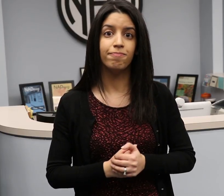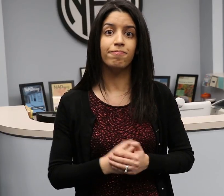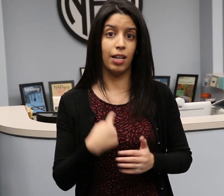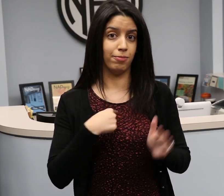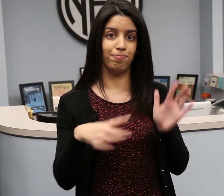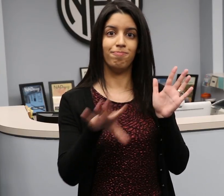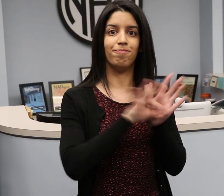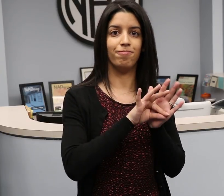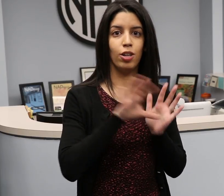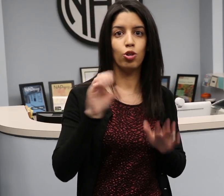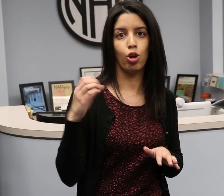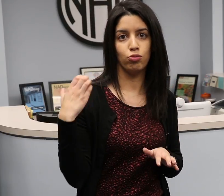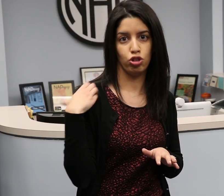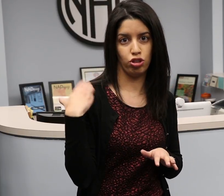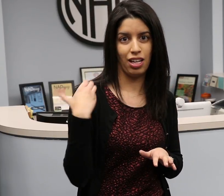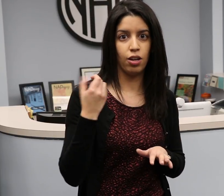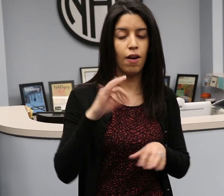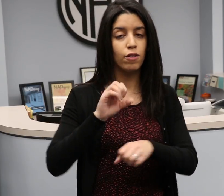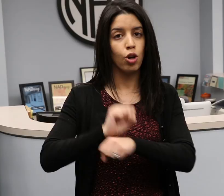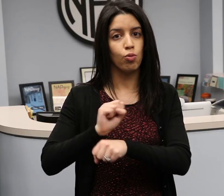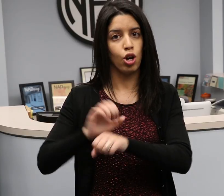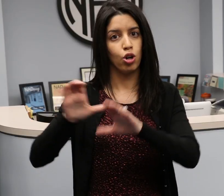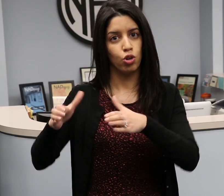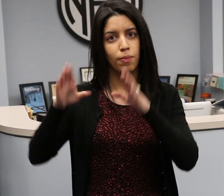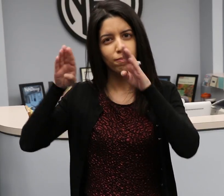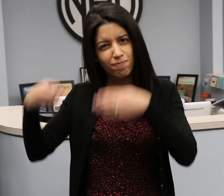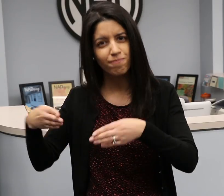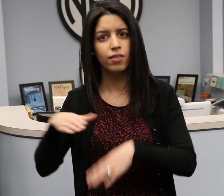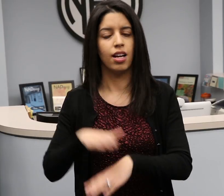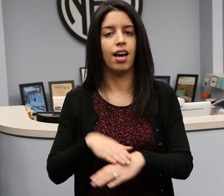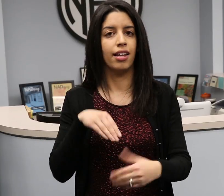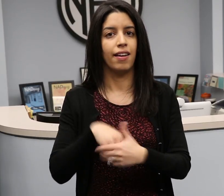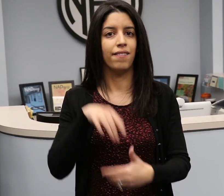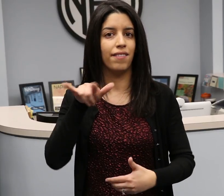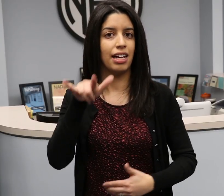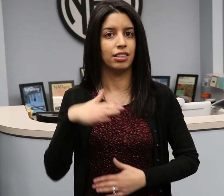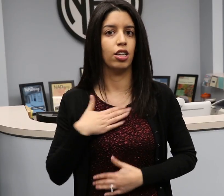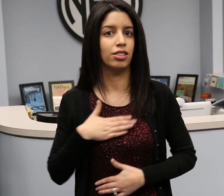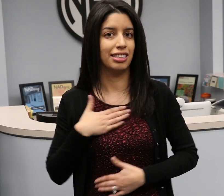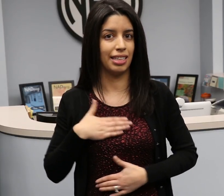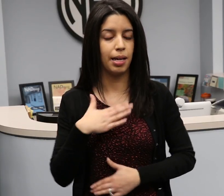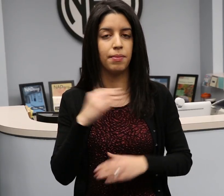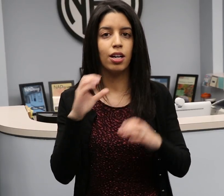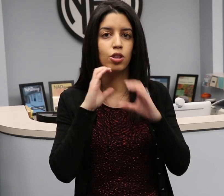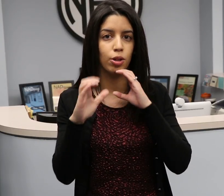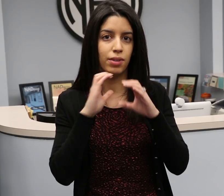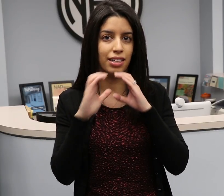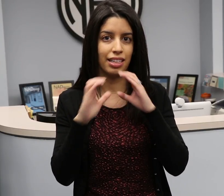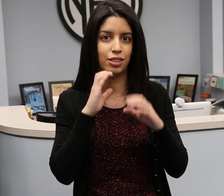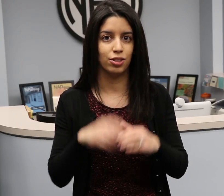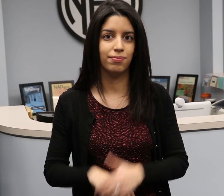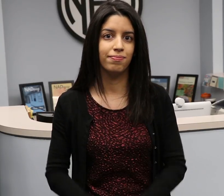I was appointed co-chair of the work group that focuses on in-flight entertainment and communications.